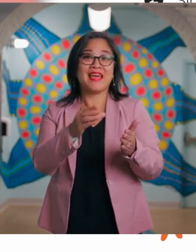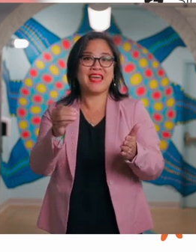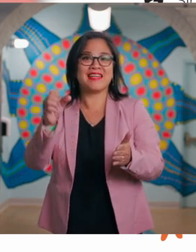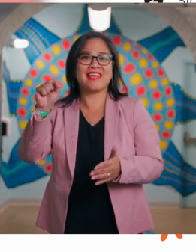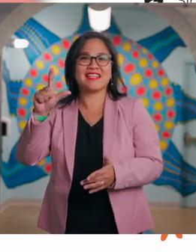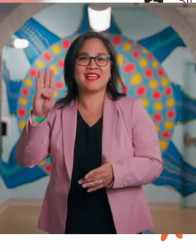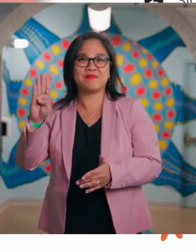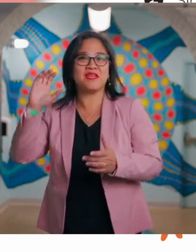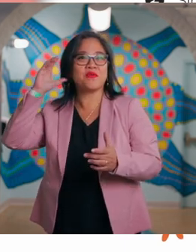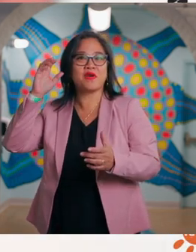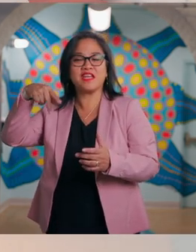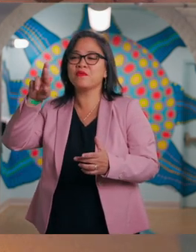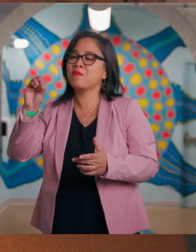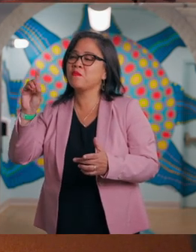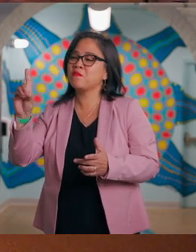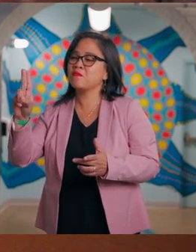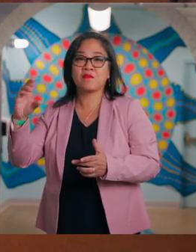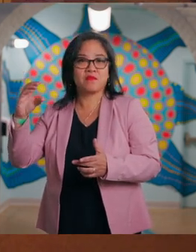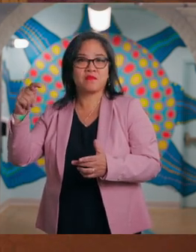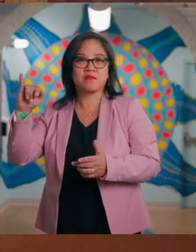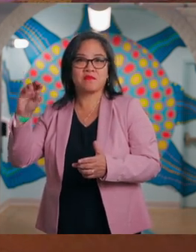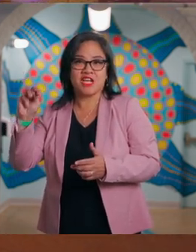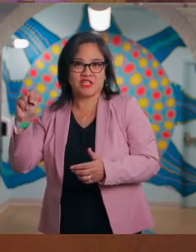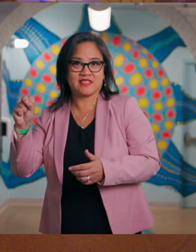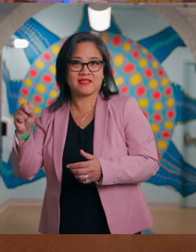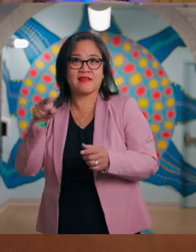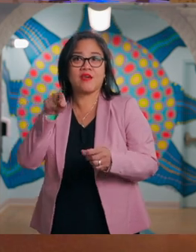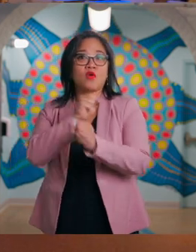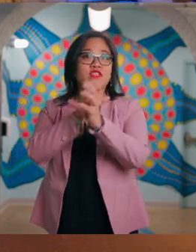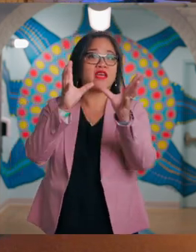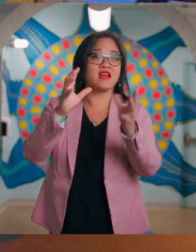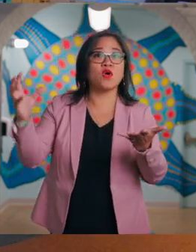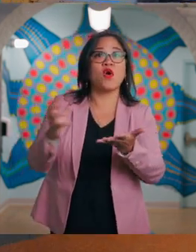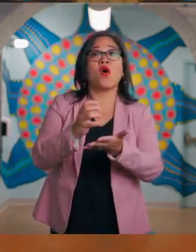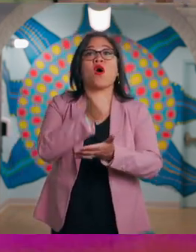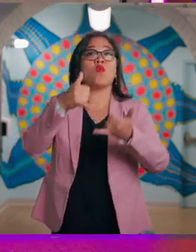This takes you to our group lunch room and SLB Radio Productions, which airs an award-winning public radio program